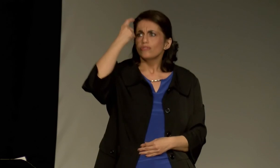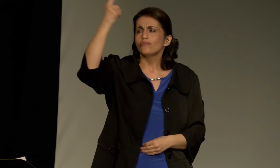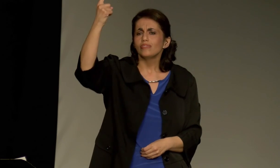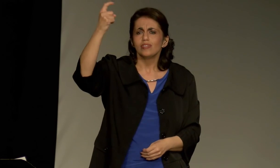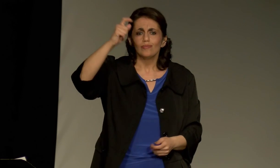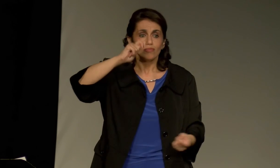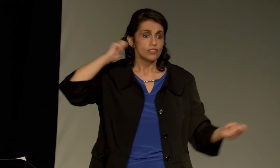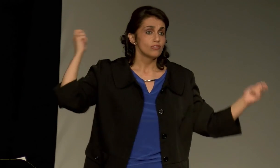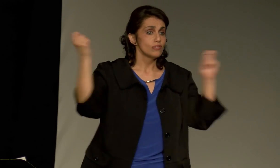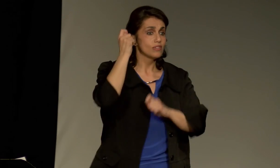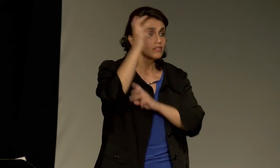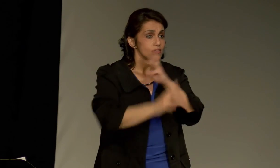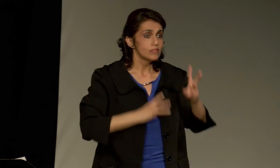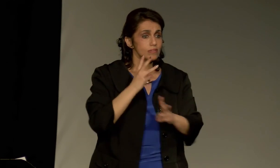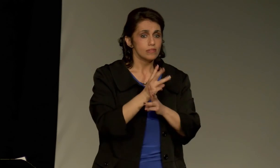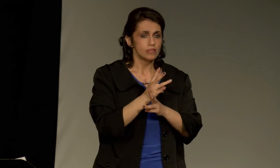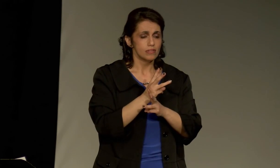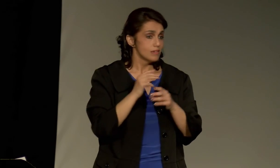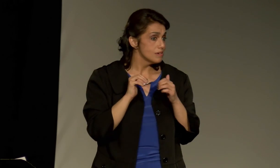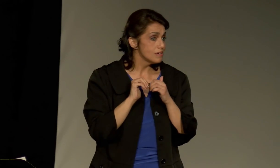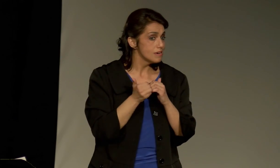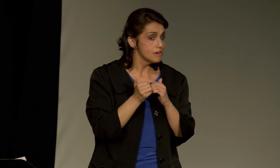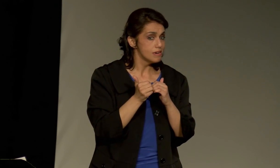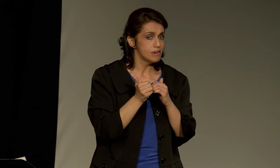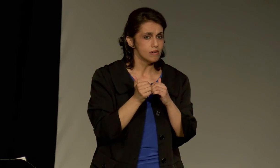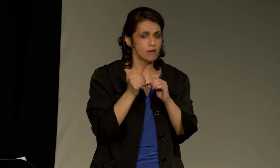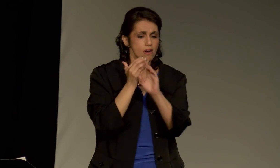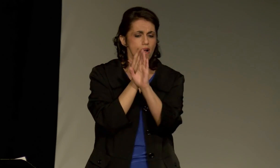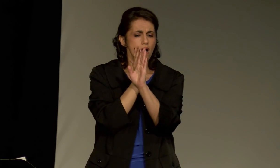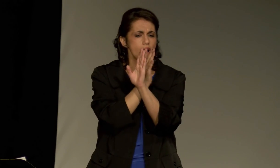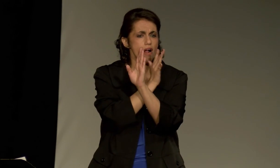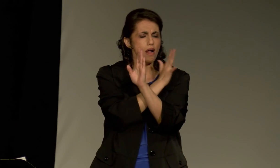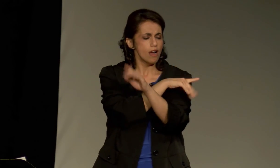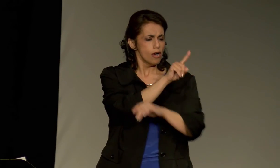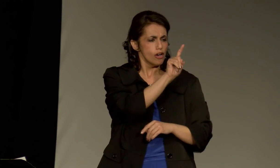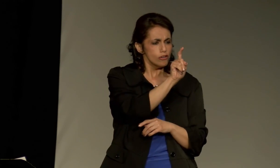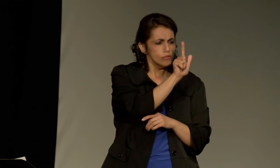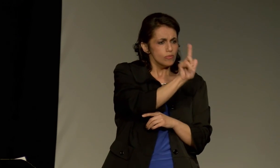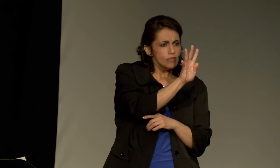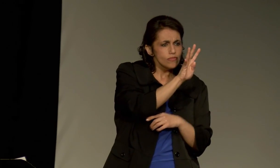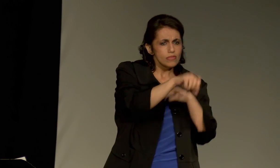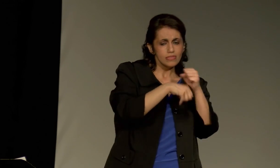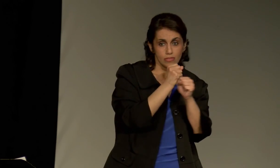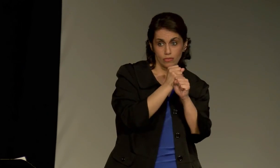idea, a few students with a dream set out to change the world.